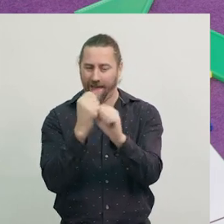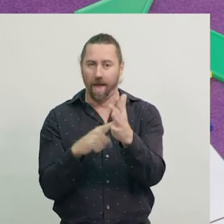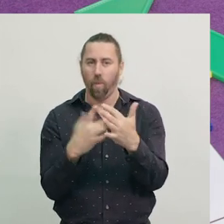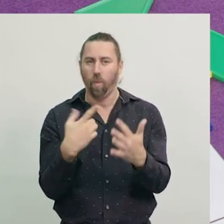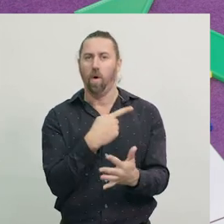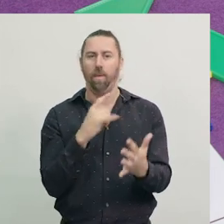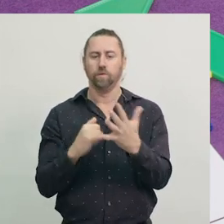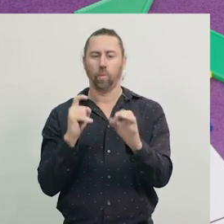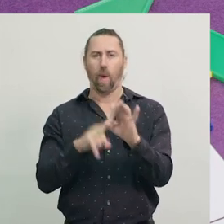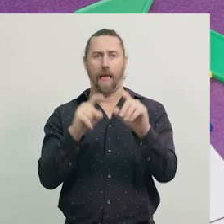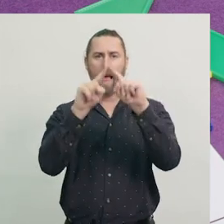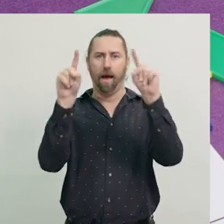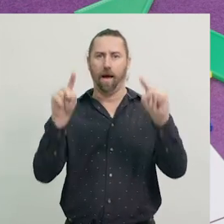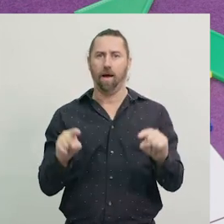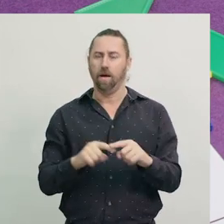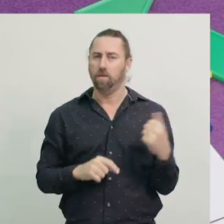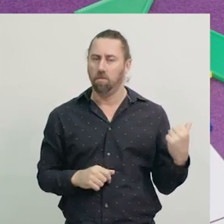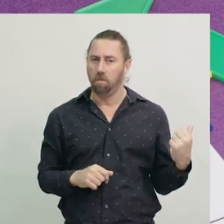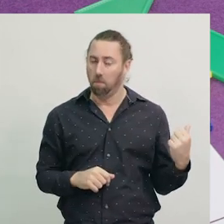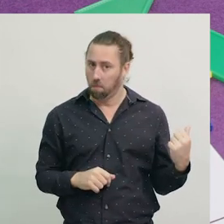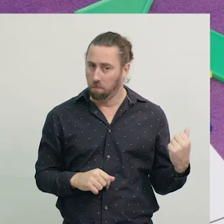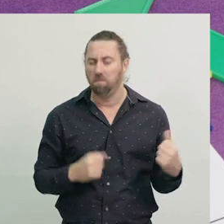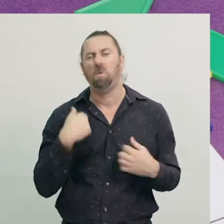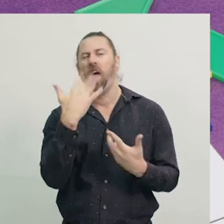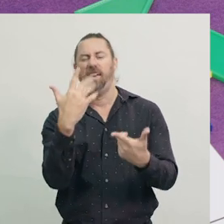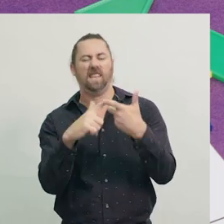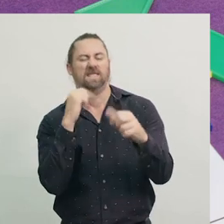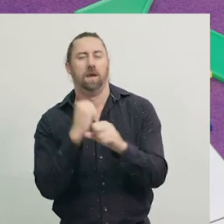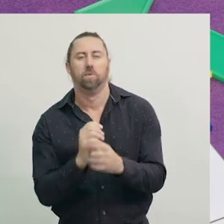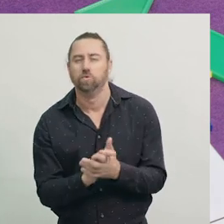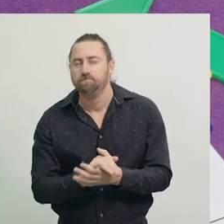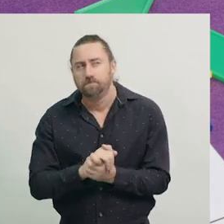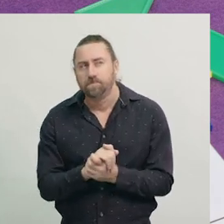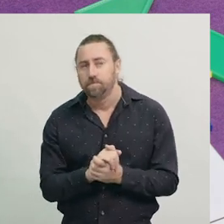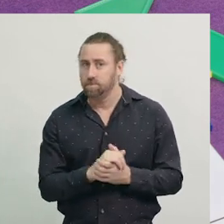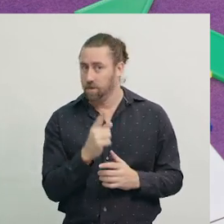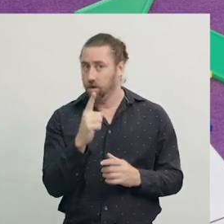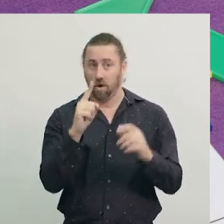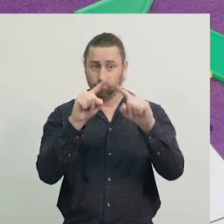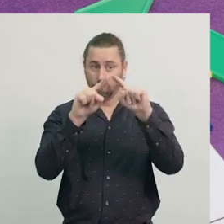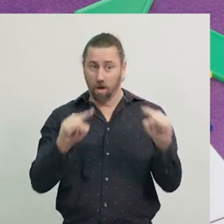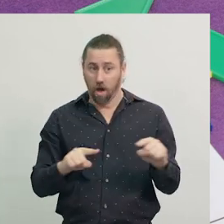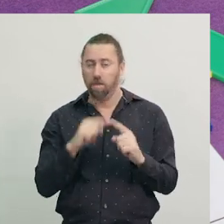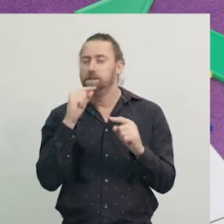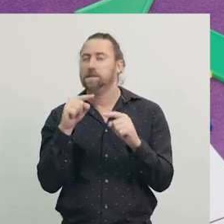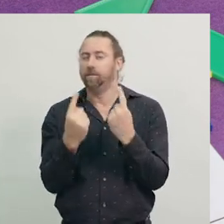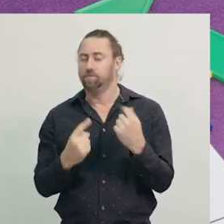There we are. Like that. Let's look at another example. Let's use two different triangles.